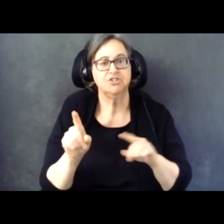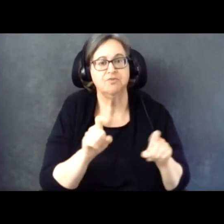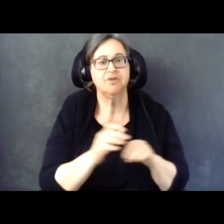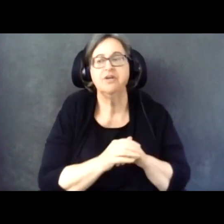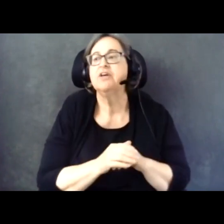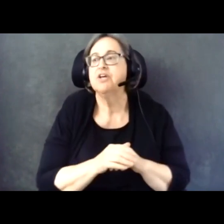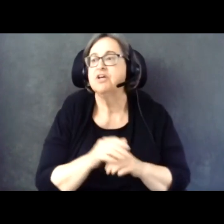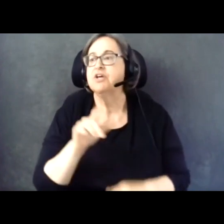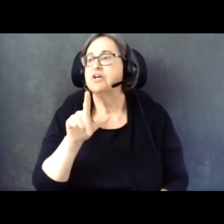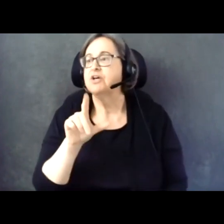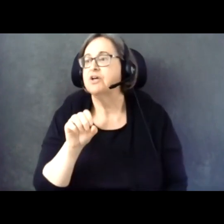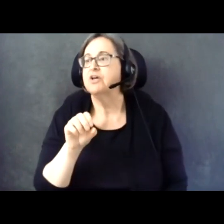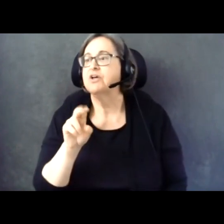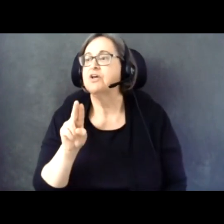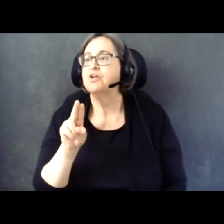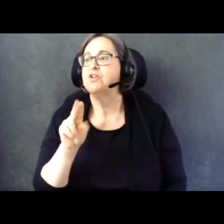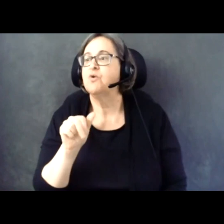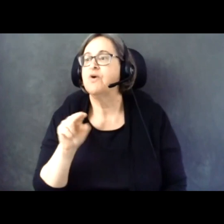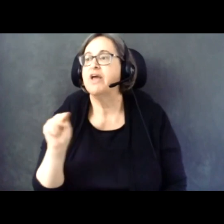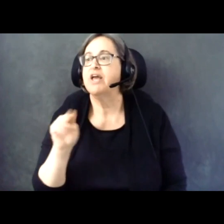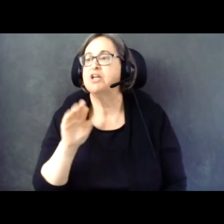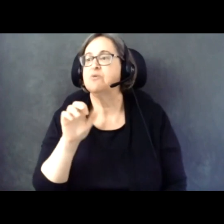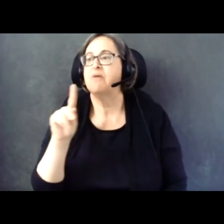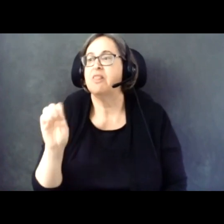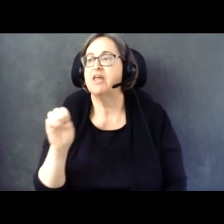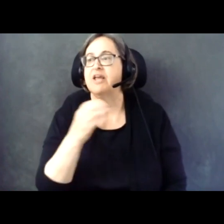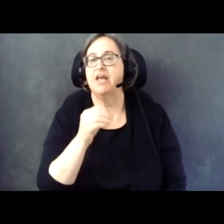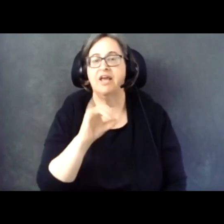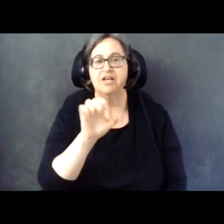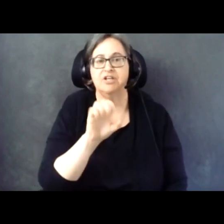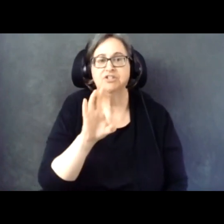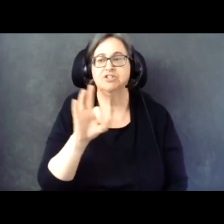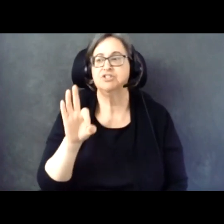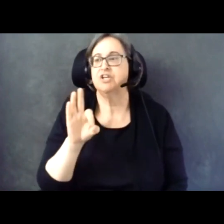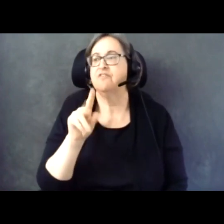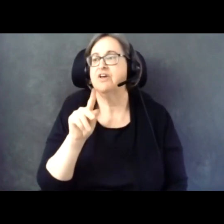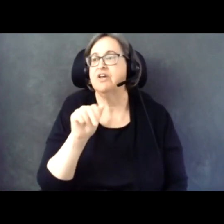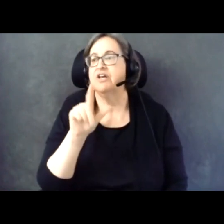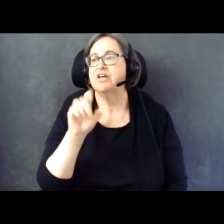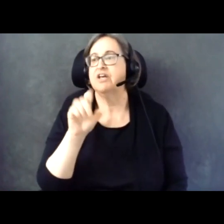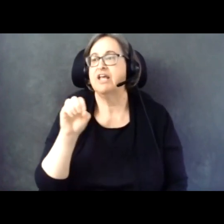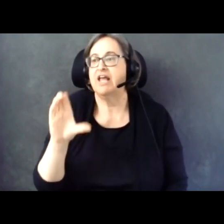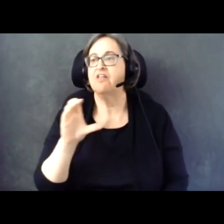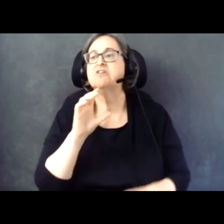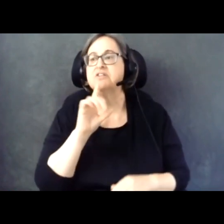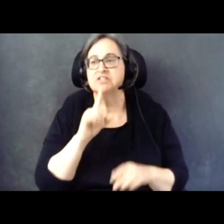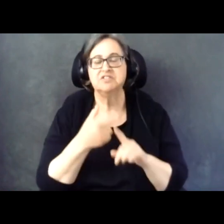And Jeff Kaloc is the government fair specialist for the National Federation of the Blind.